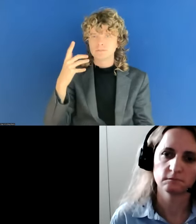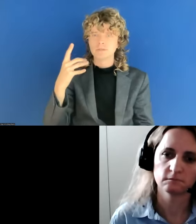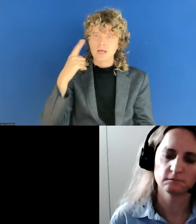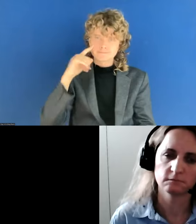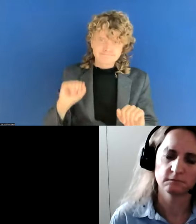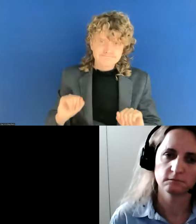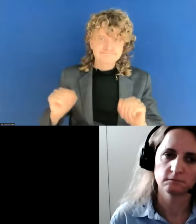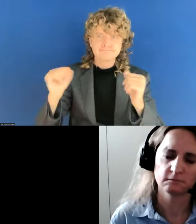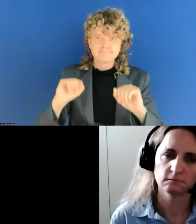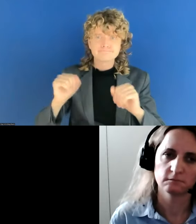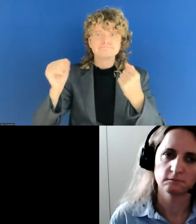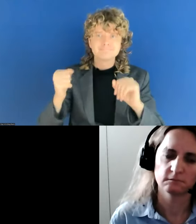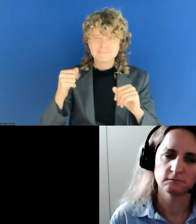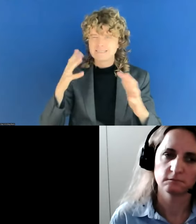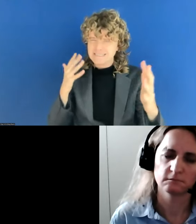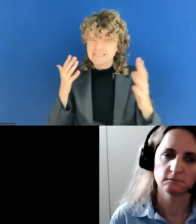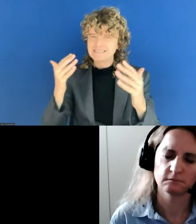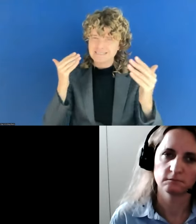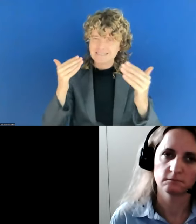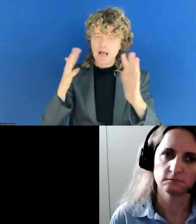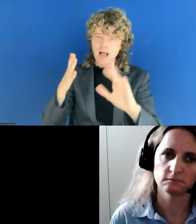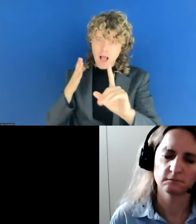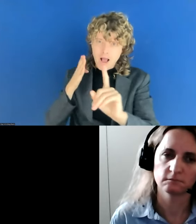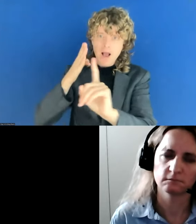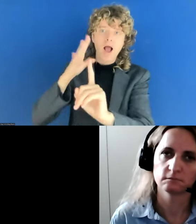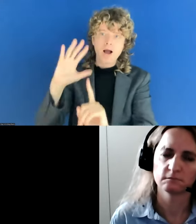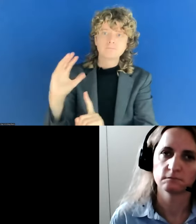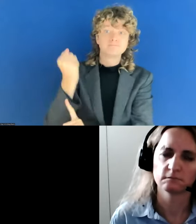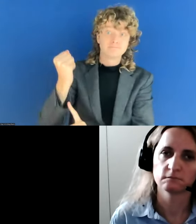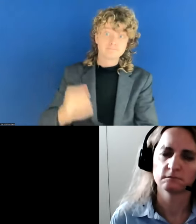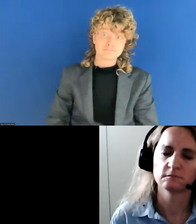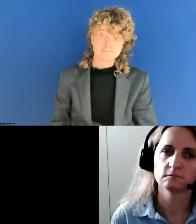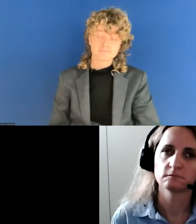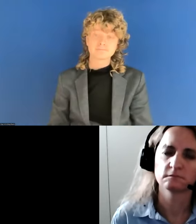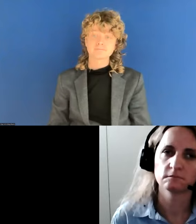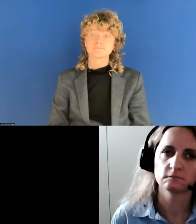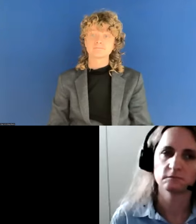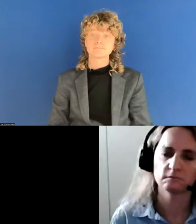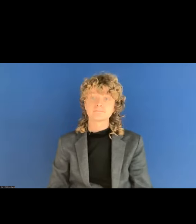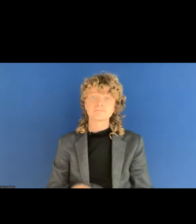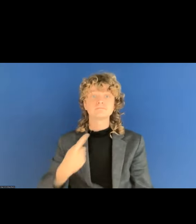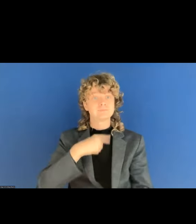I found both colleagues from Denmark and from four colleagues from Denmark and Netherlands very,